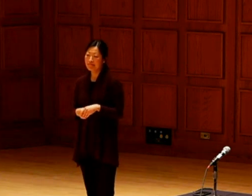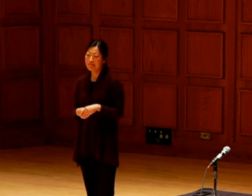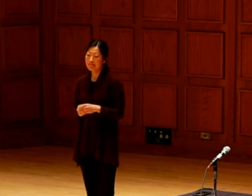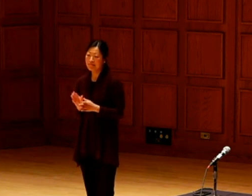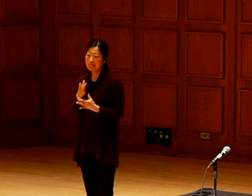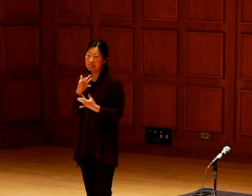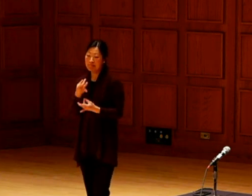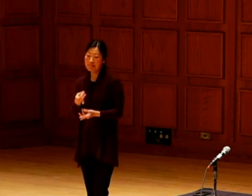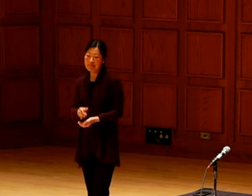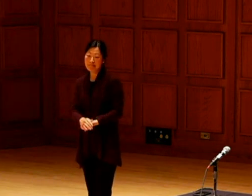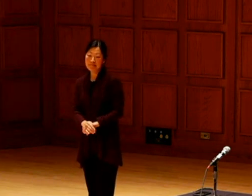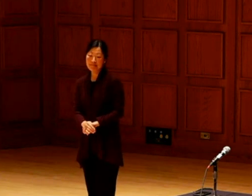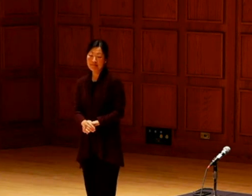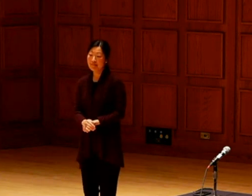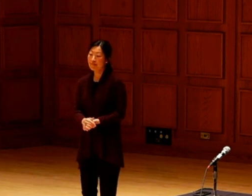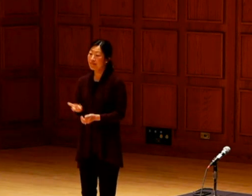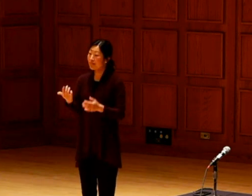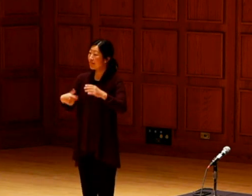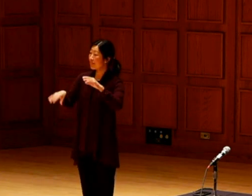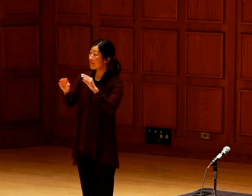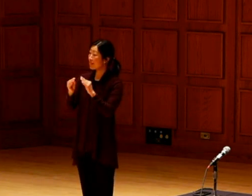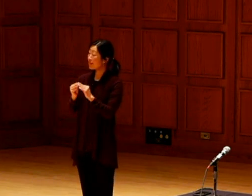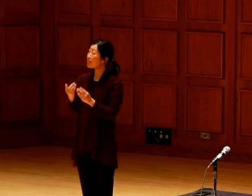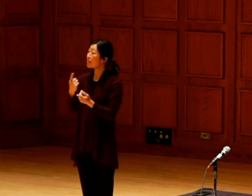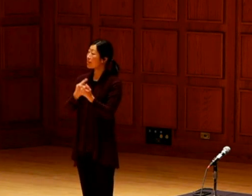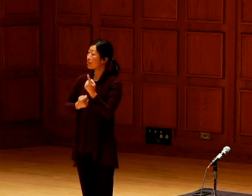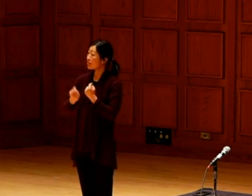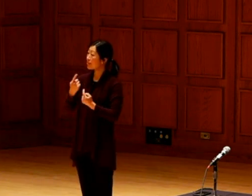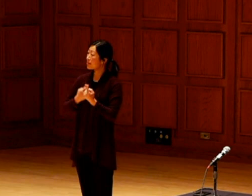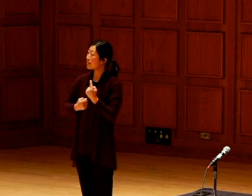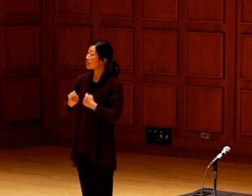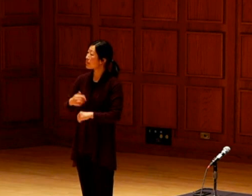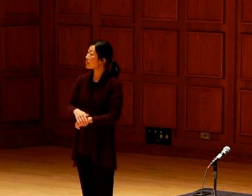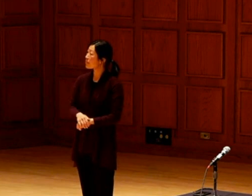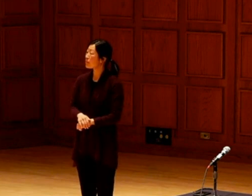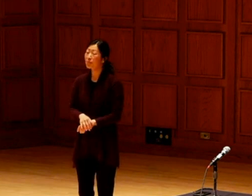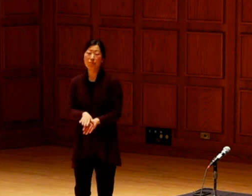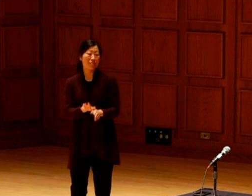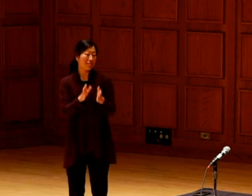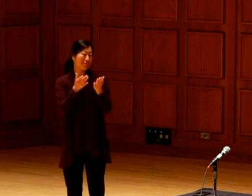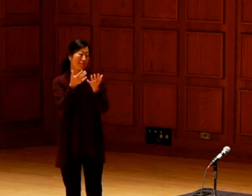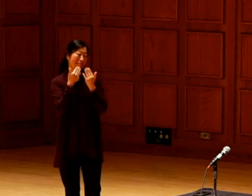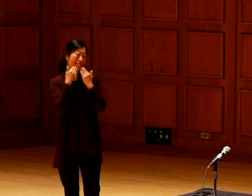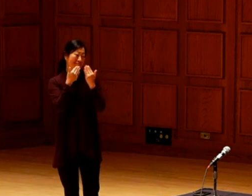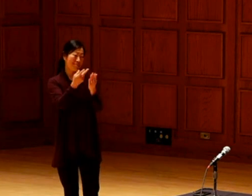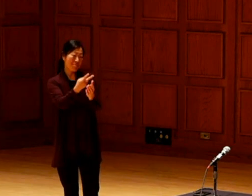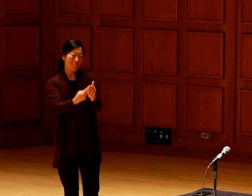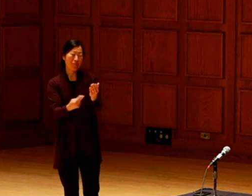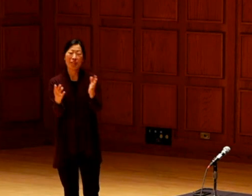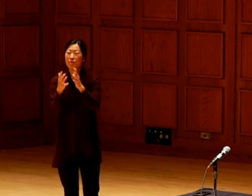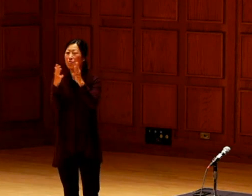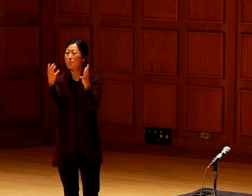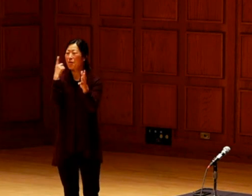from cross contamination and also exploitation. Any more questions? I want to thank you both so much for joining us this evening.